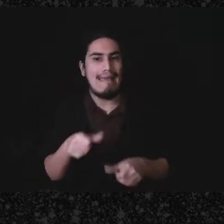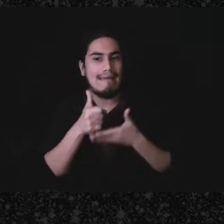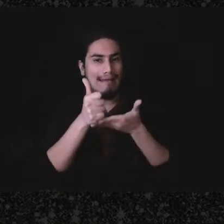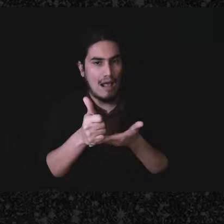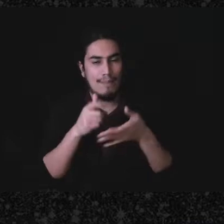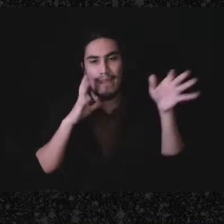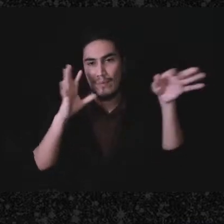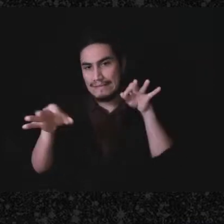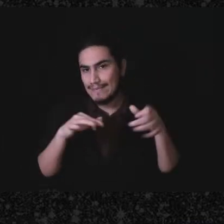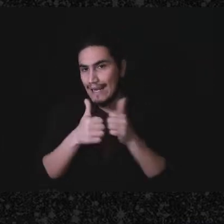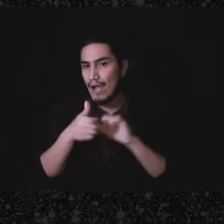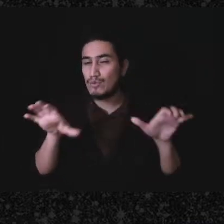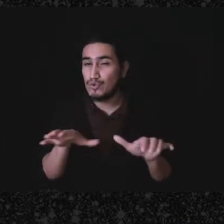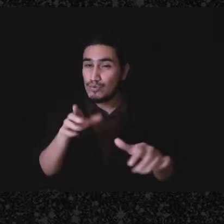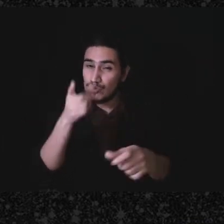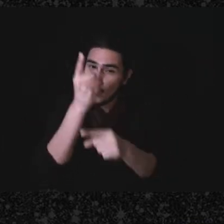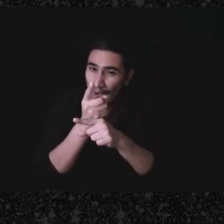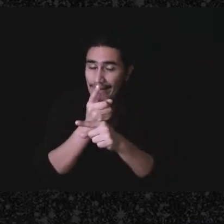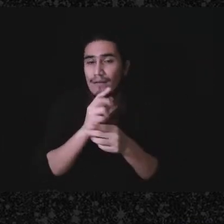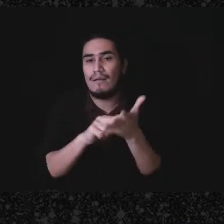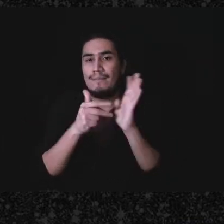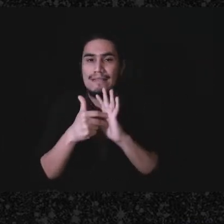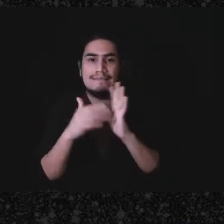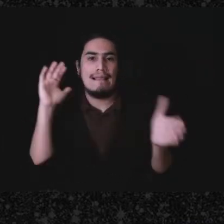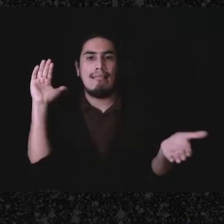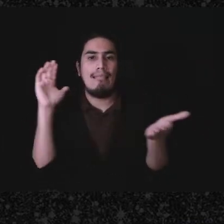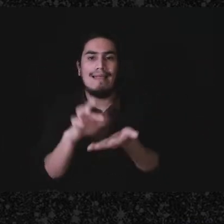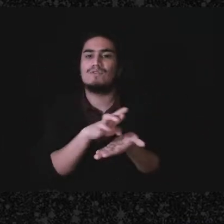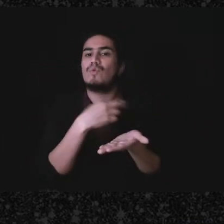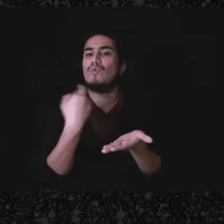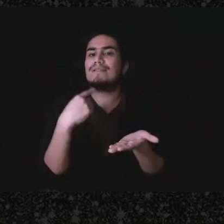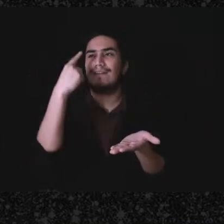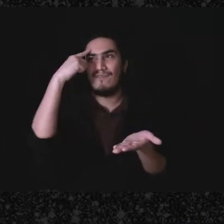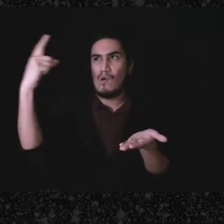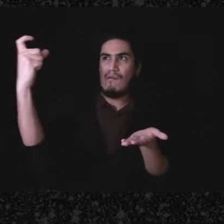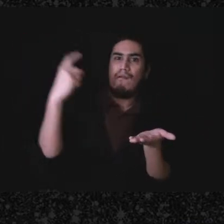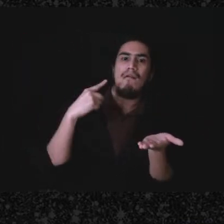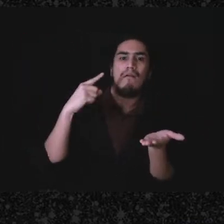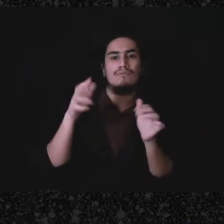and limit your-your risk of getting audited. That has to be done a certain way so the IRS